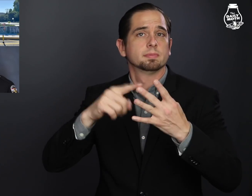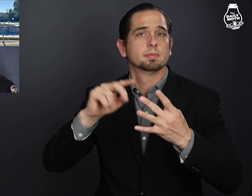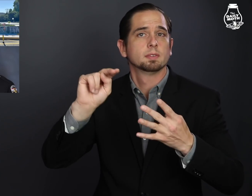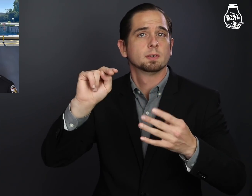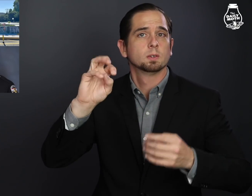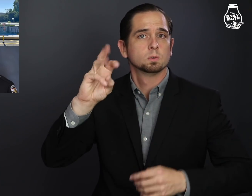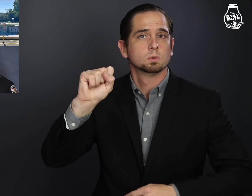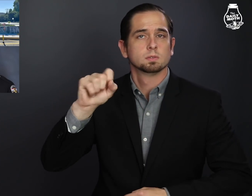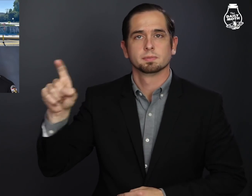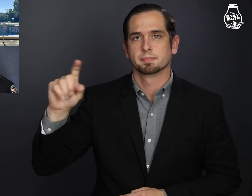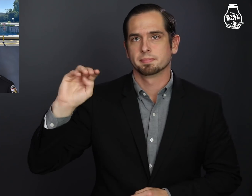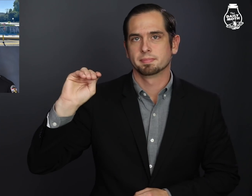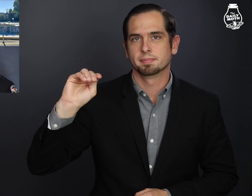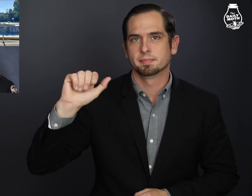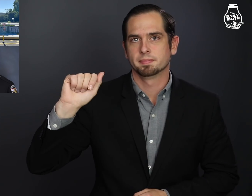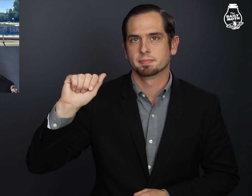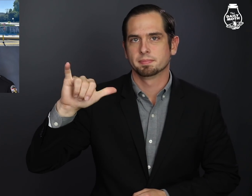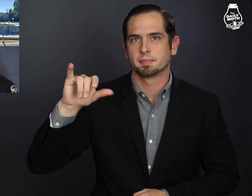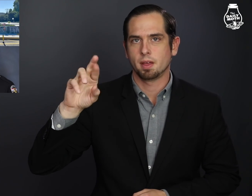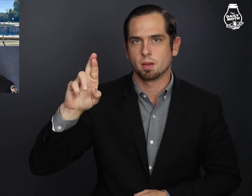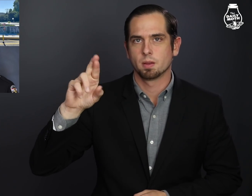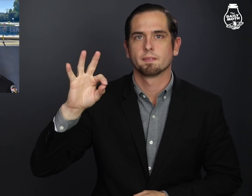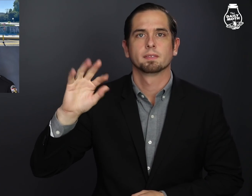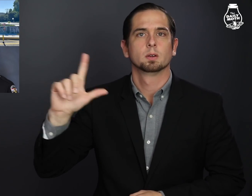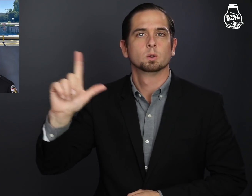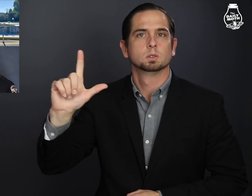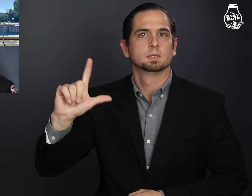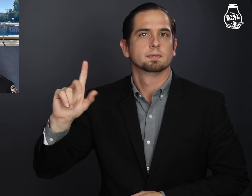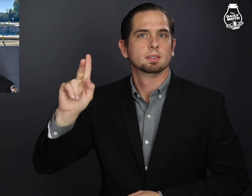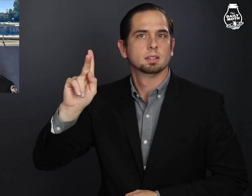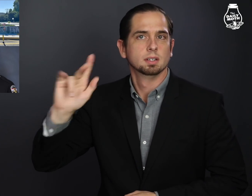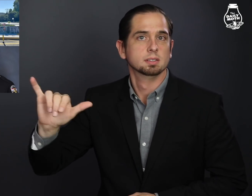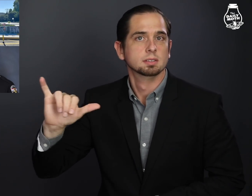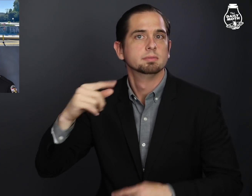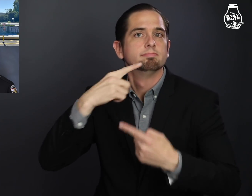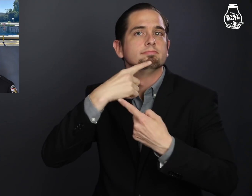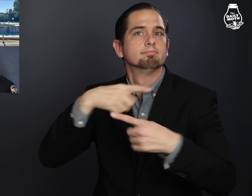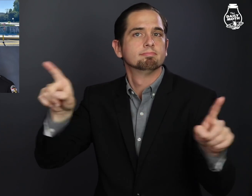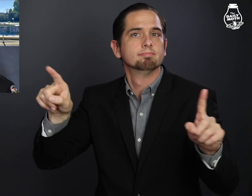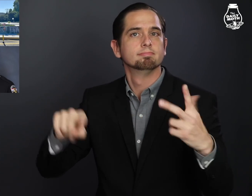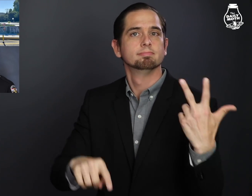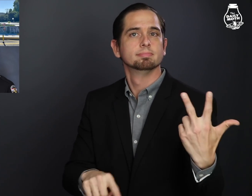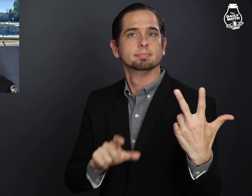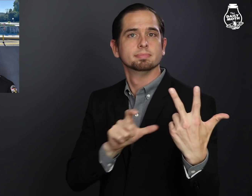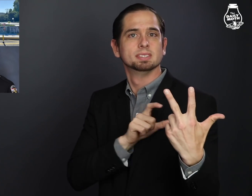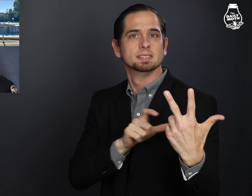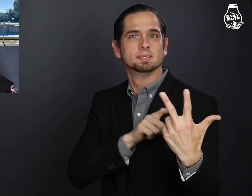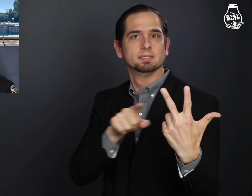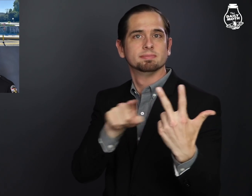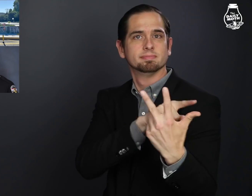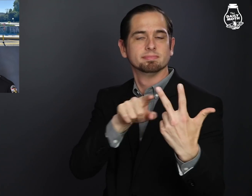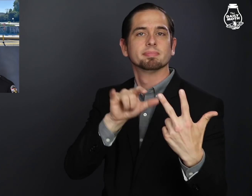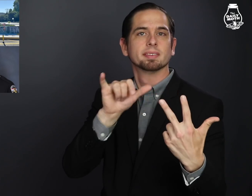The next news - the mayor of Louisville, Kentucky announced that one of the three police officers